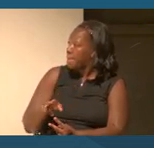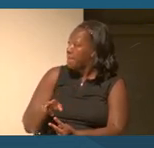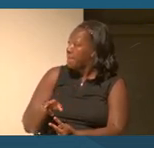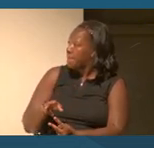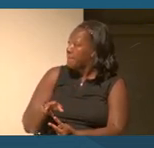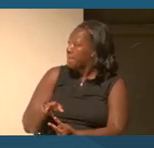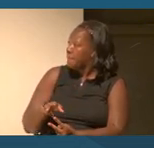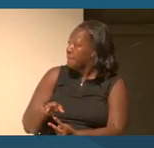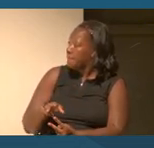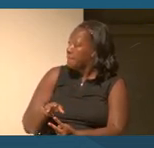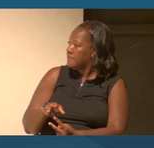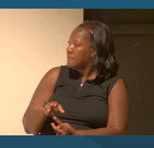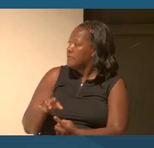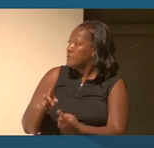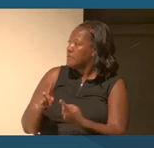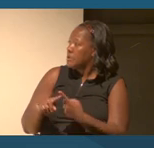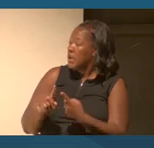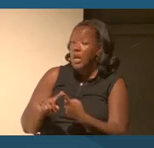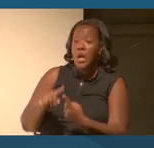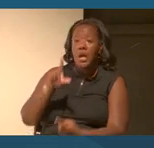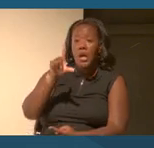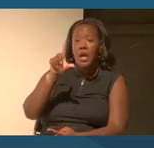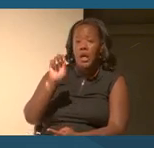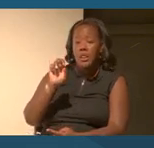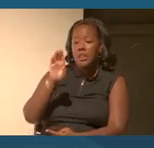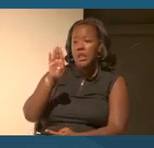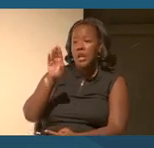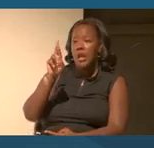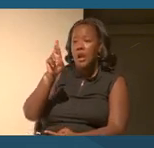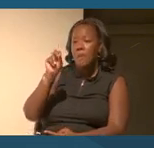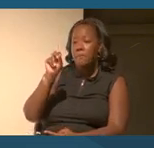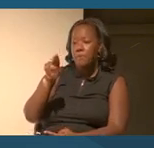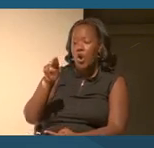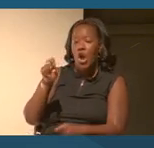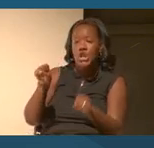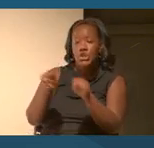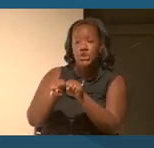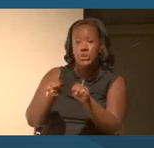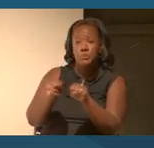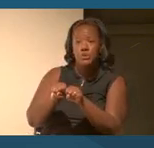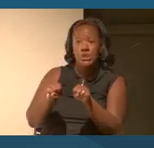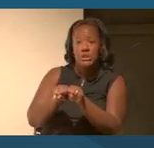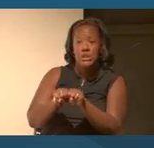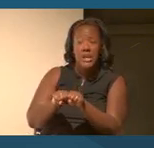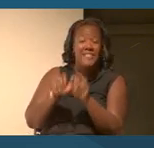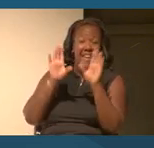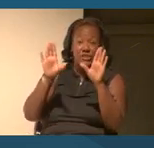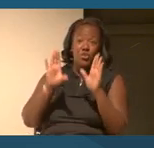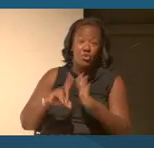I think those are LeBron's shoes. Great entry point for students, right?